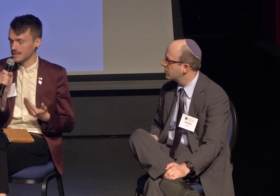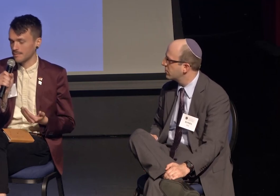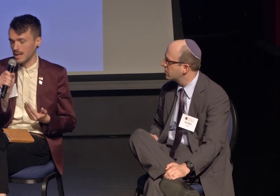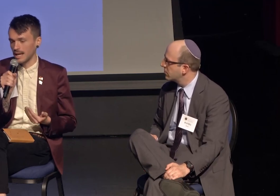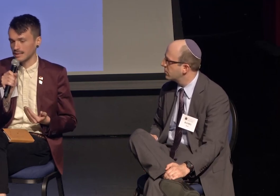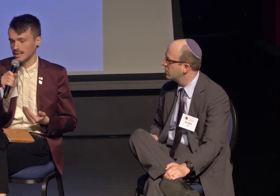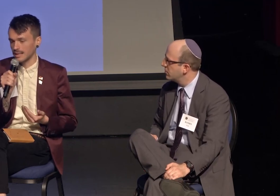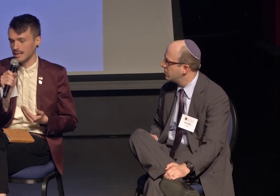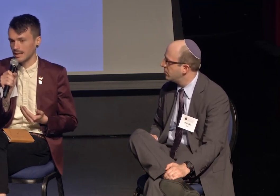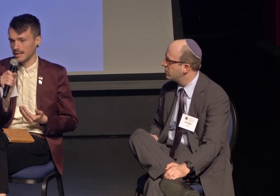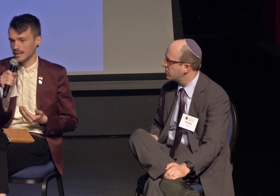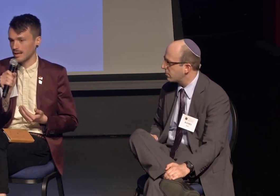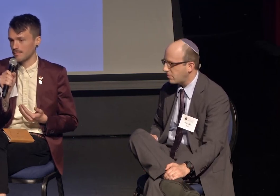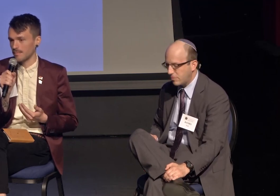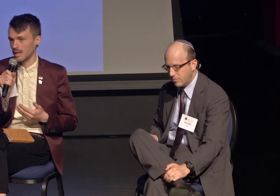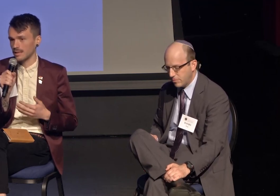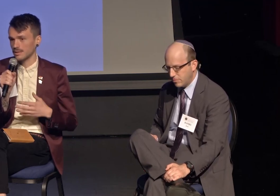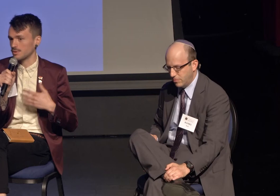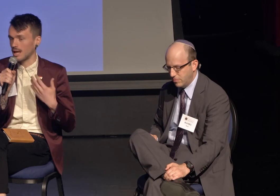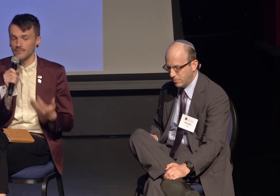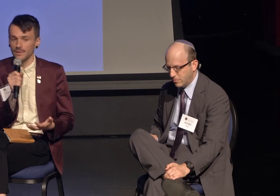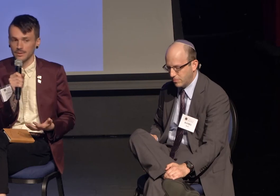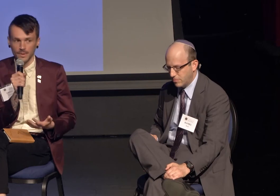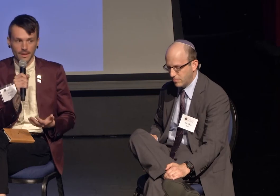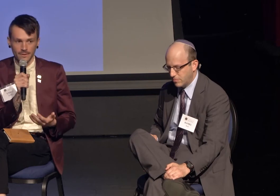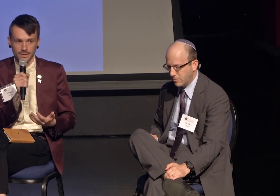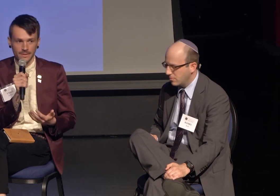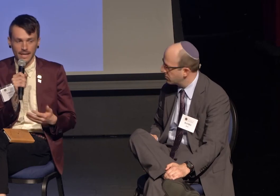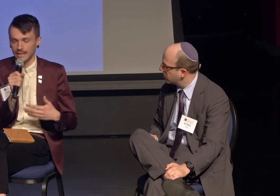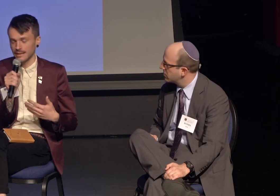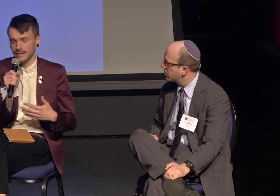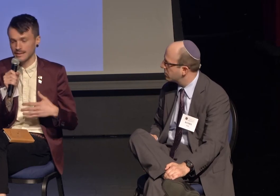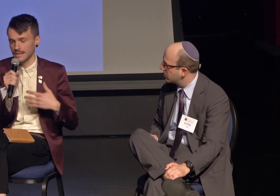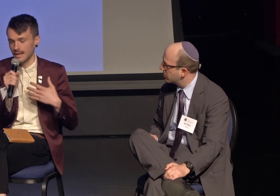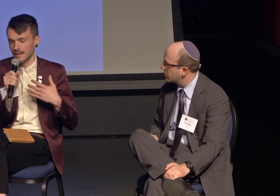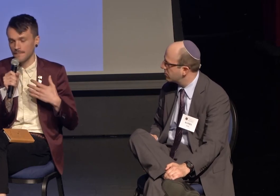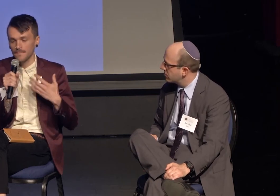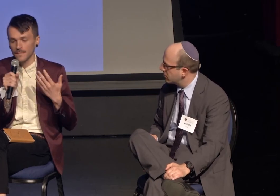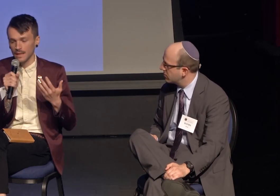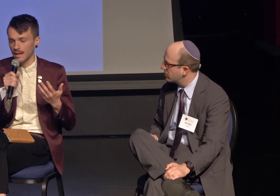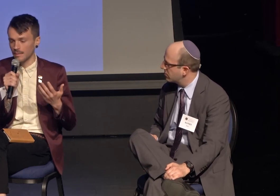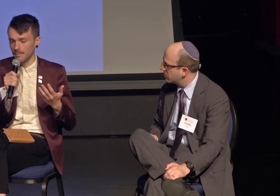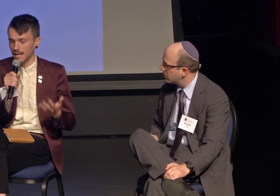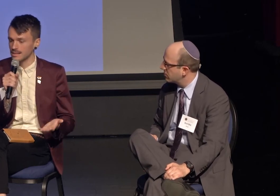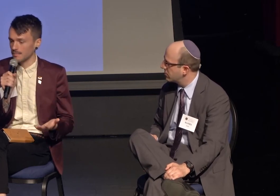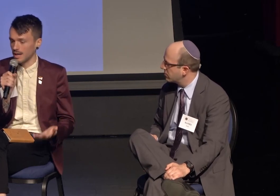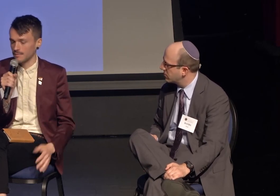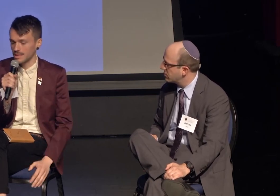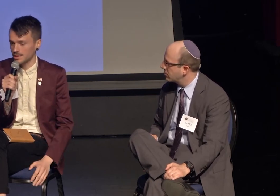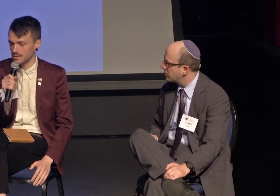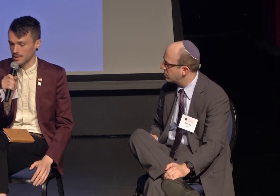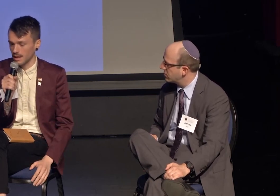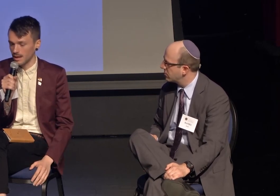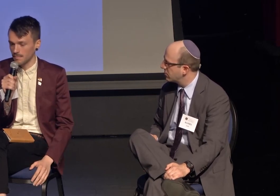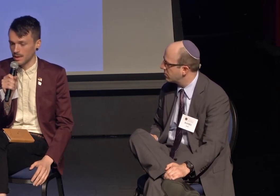of my identity that come into conflict with others identities and that make some conversations really hard,